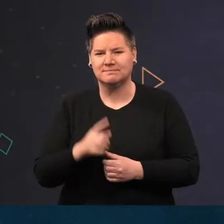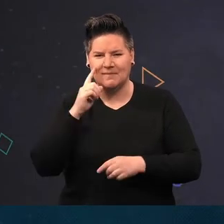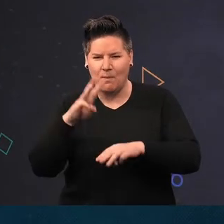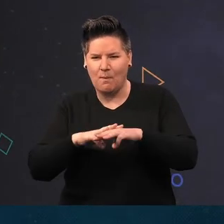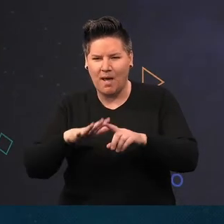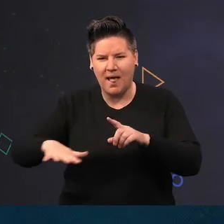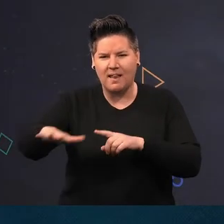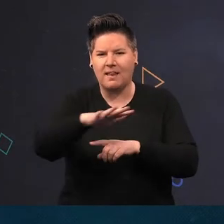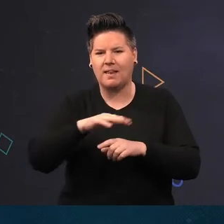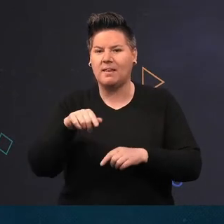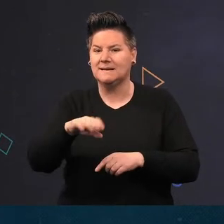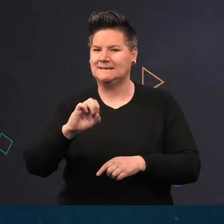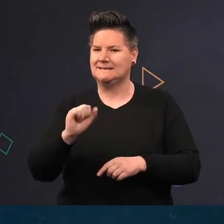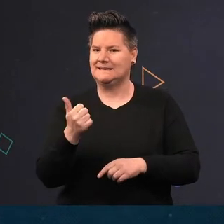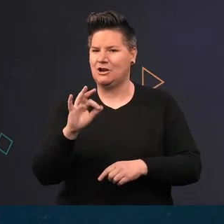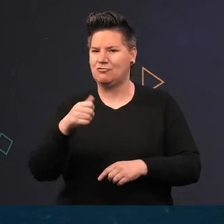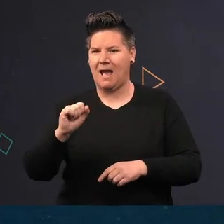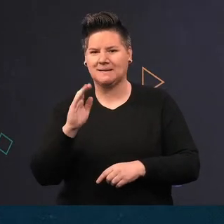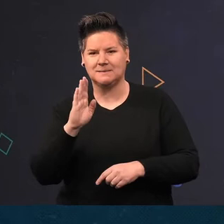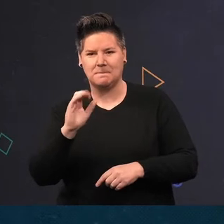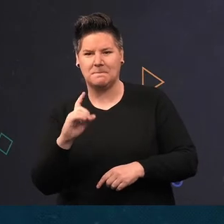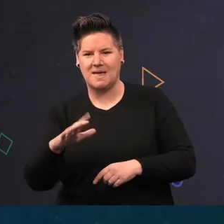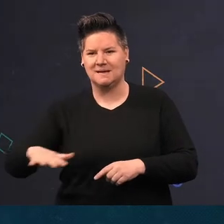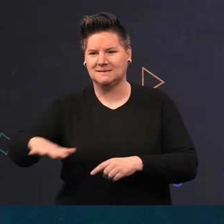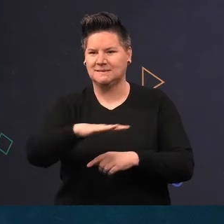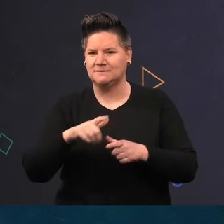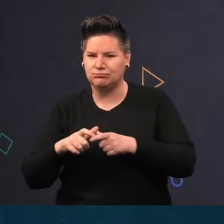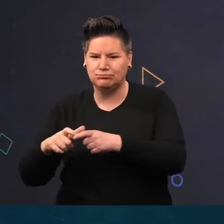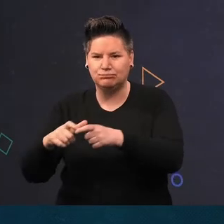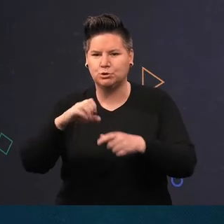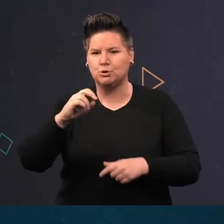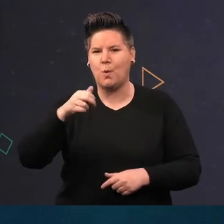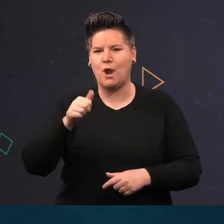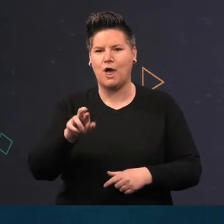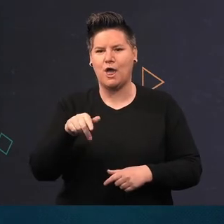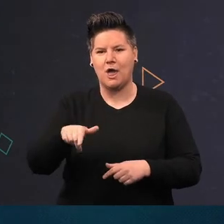seagrass bed. So using side-scan sonar we can map the areas of seagrass bed.